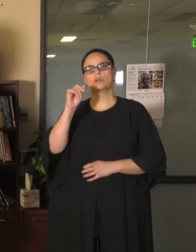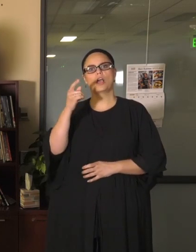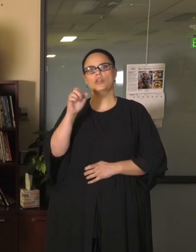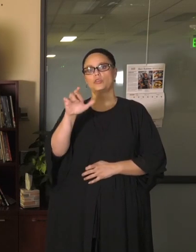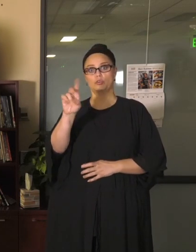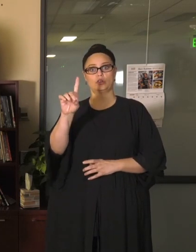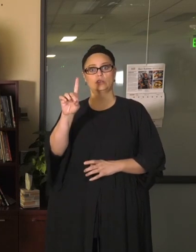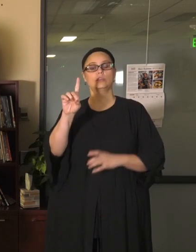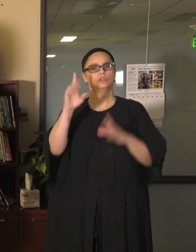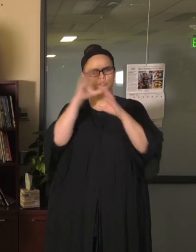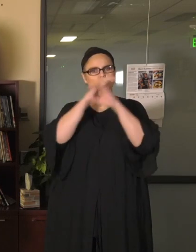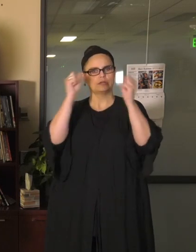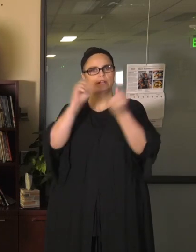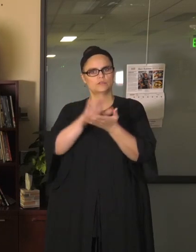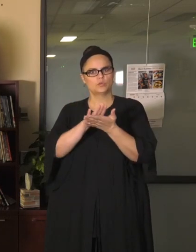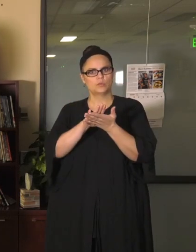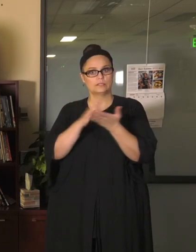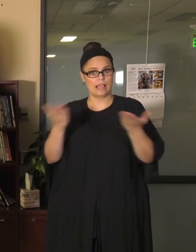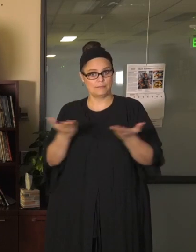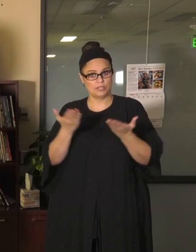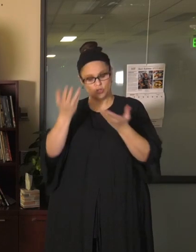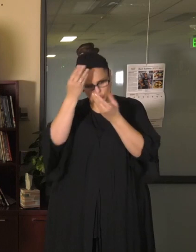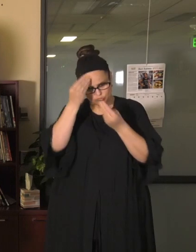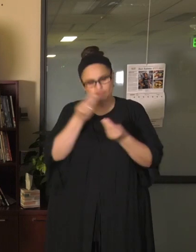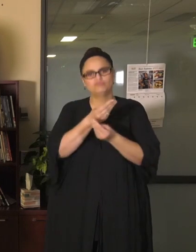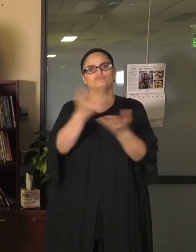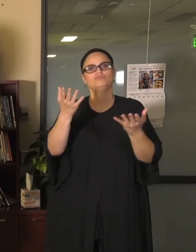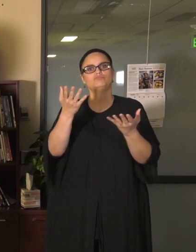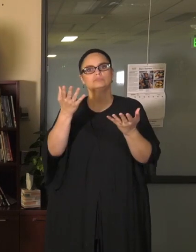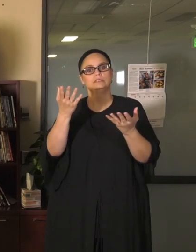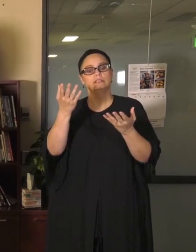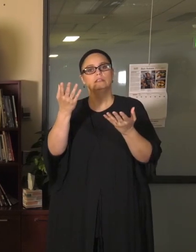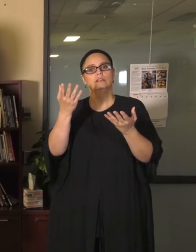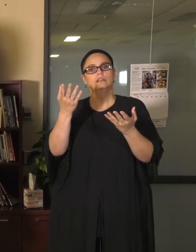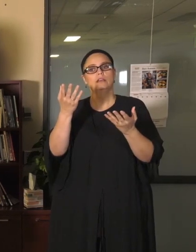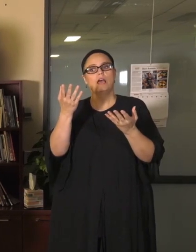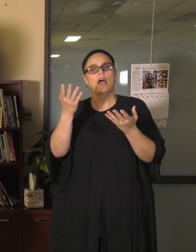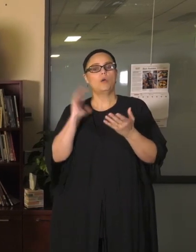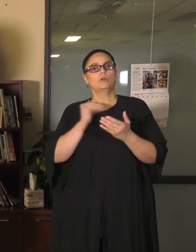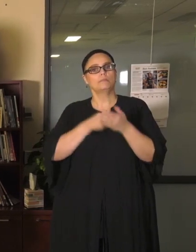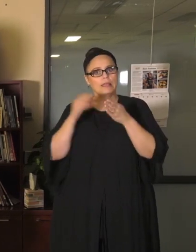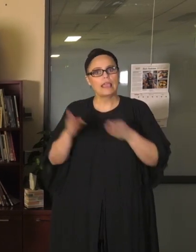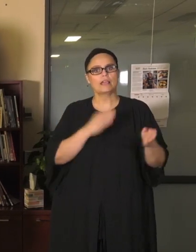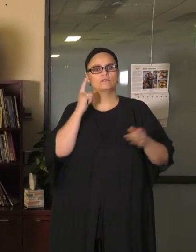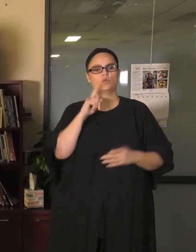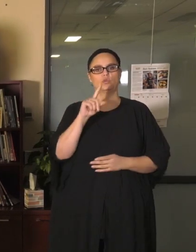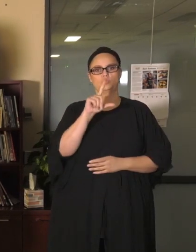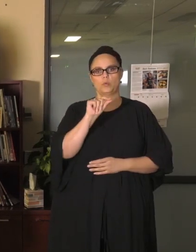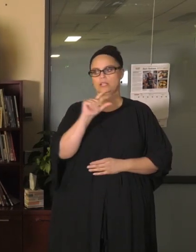This evening, I'm here to share information with you about our reopening plans for the 2020-21 school year, a year like no other.